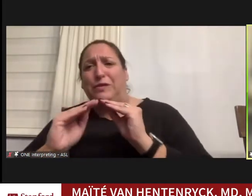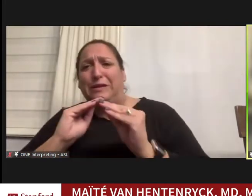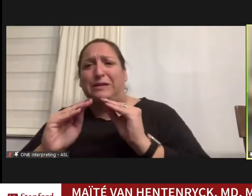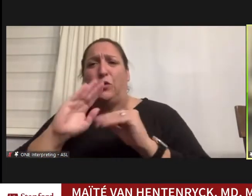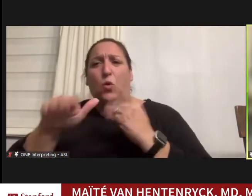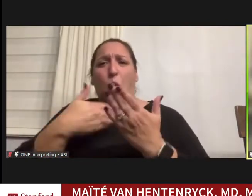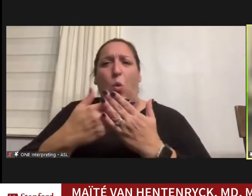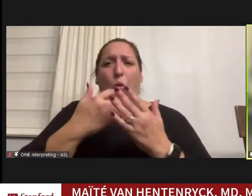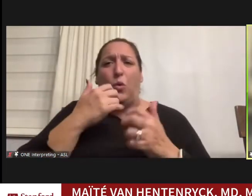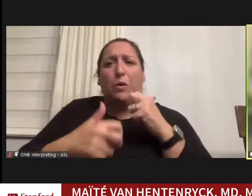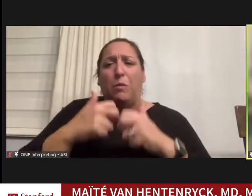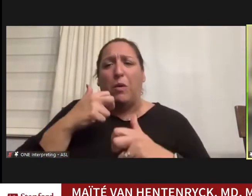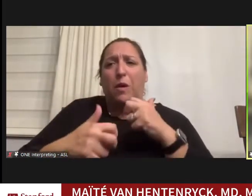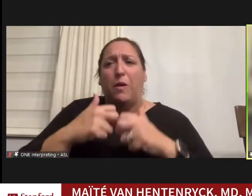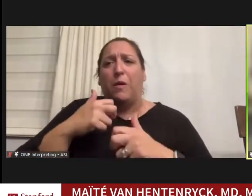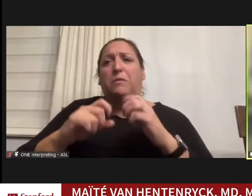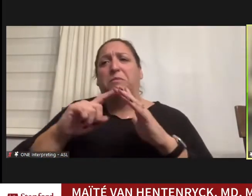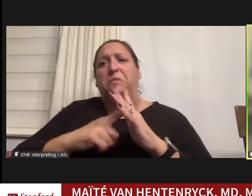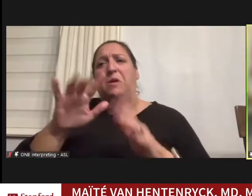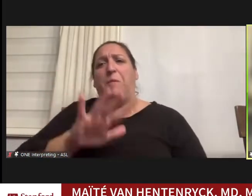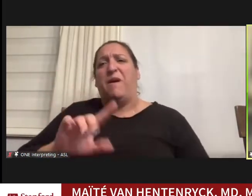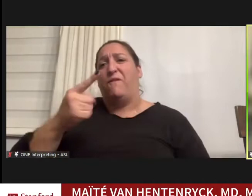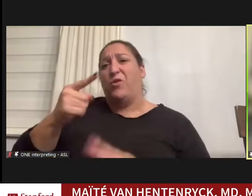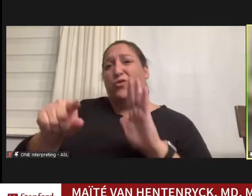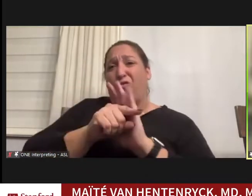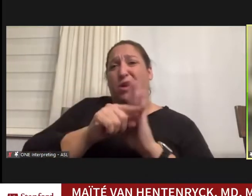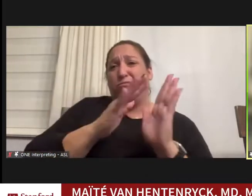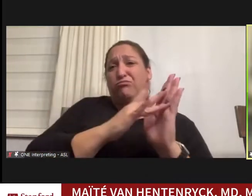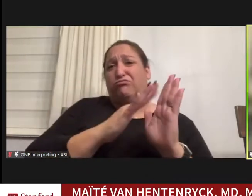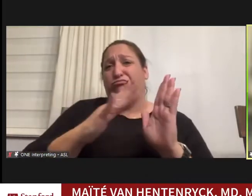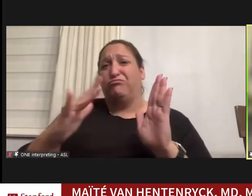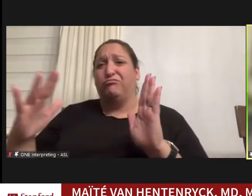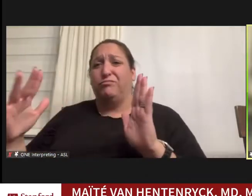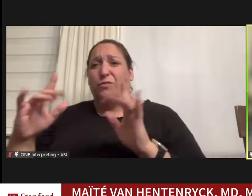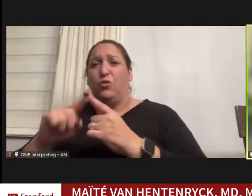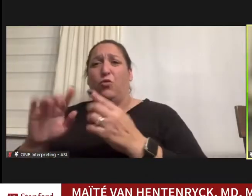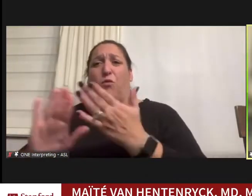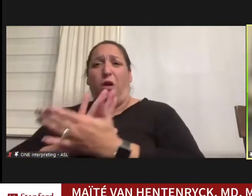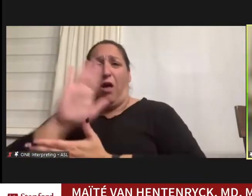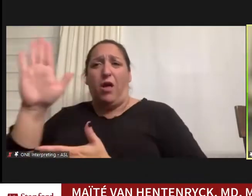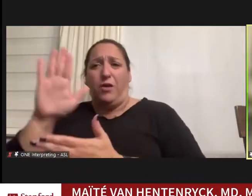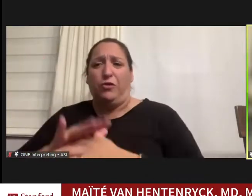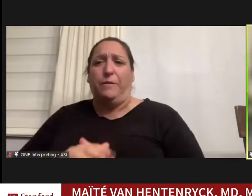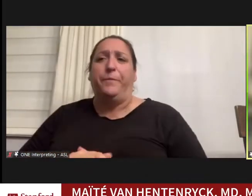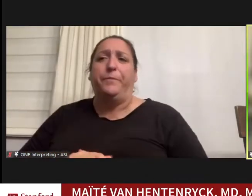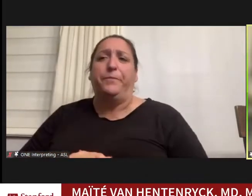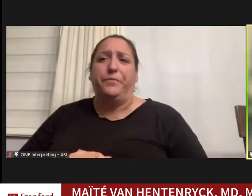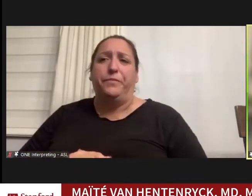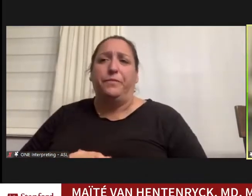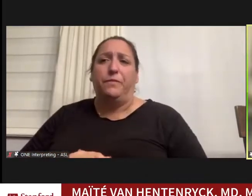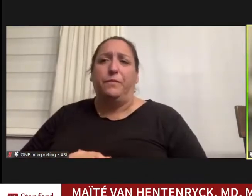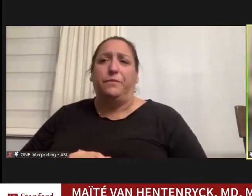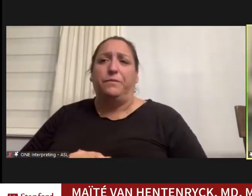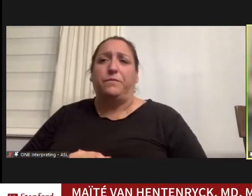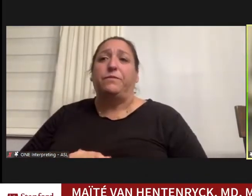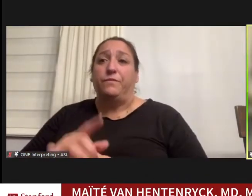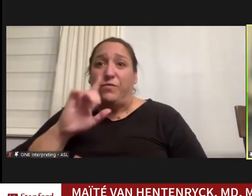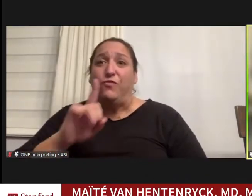Starting about 1st grade and then going through college. I was really really fortunate to grow up